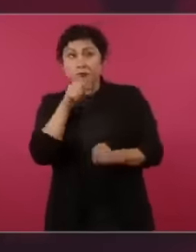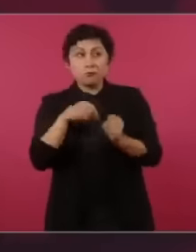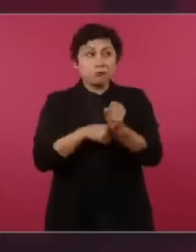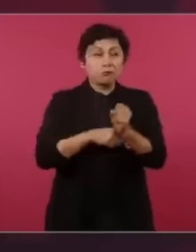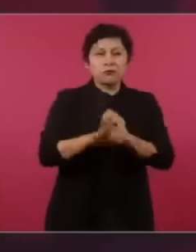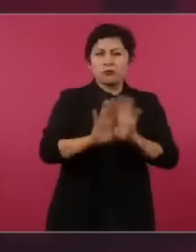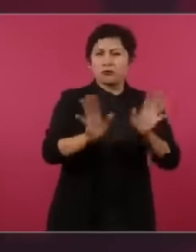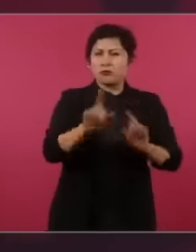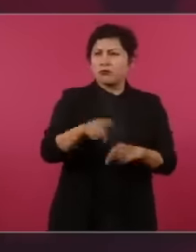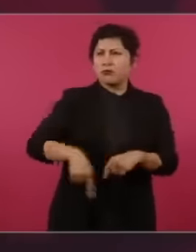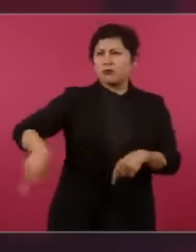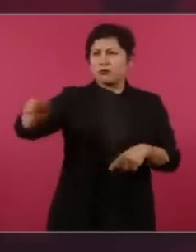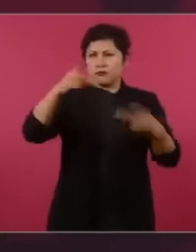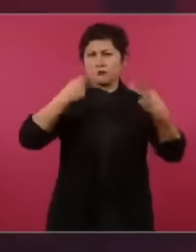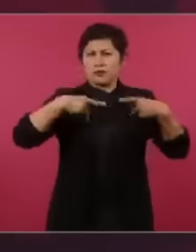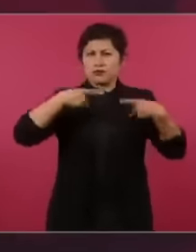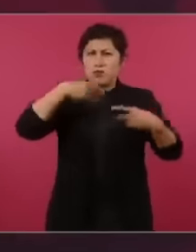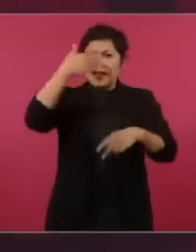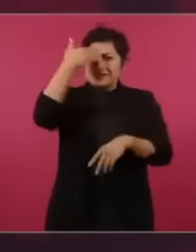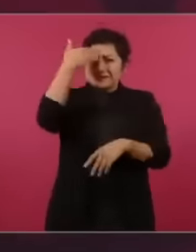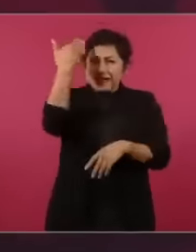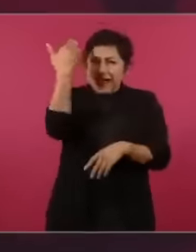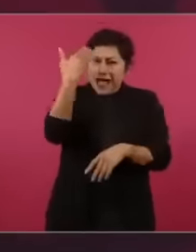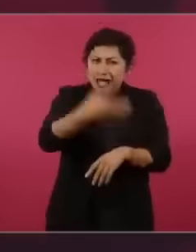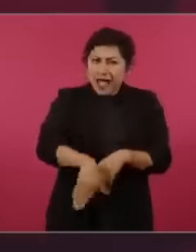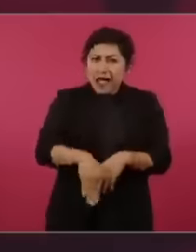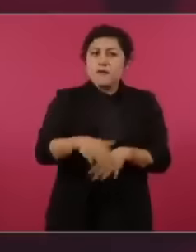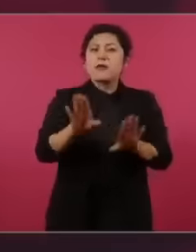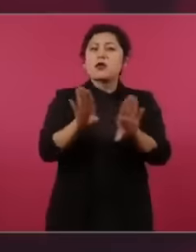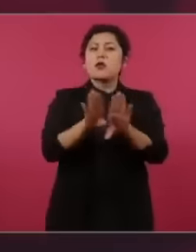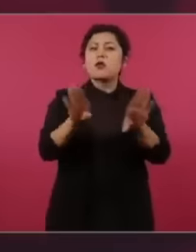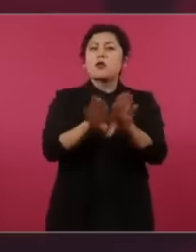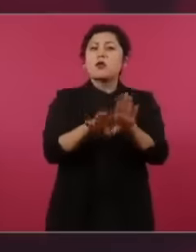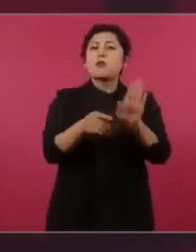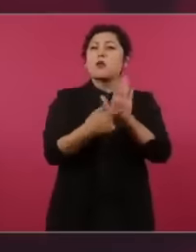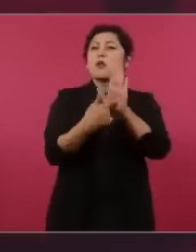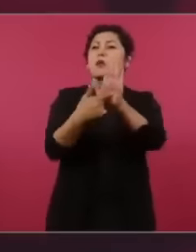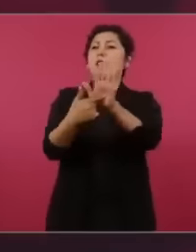when the surveys are done, if He asks people